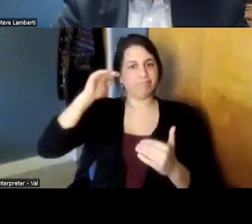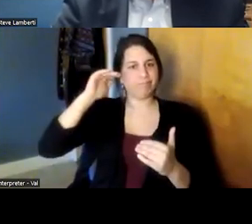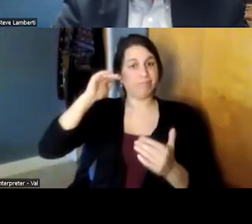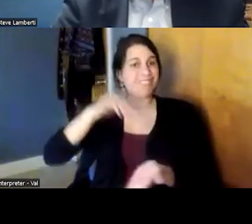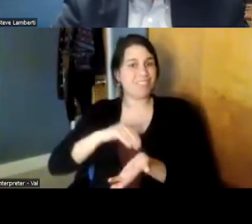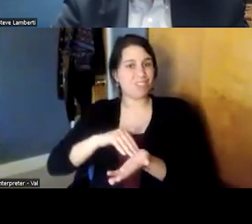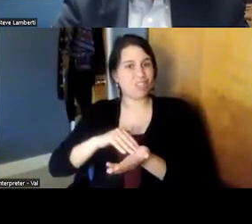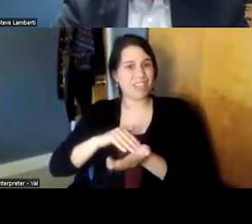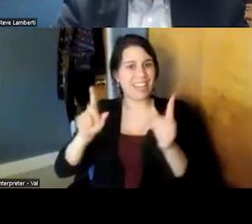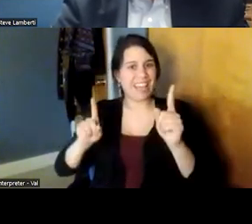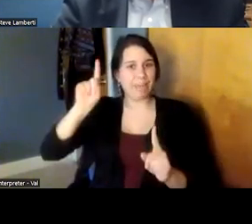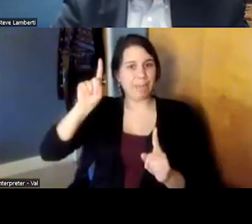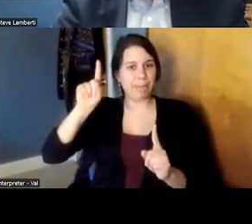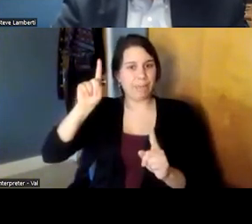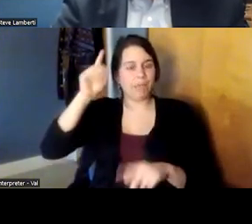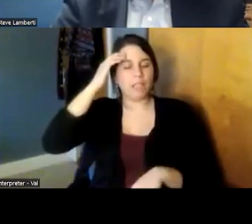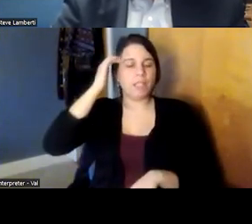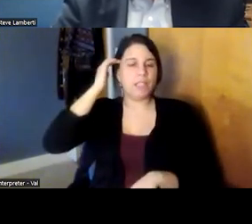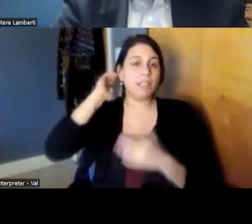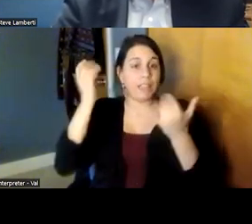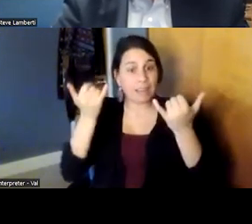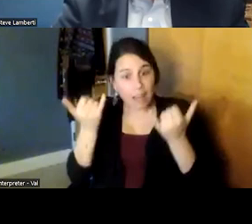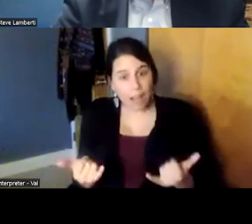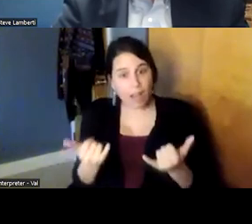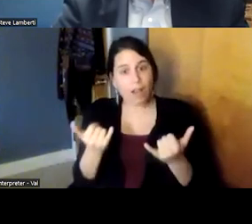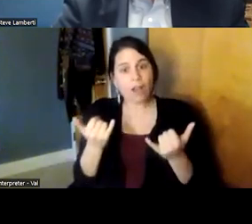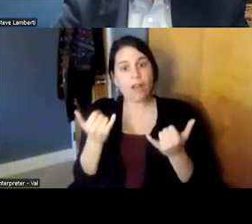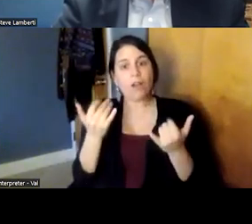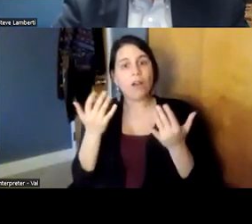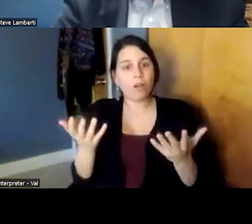and in that context then you know you take what i give you as it were as opposed to